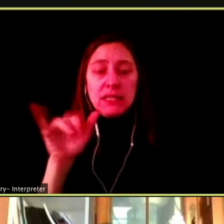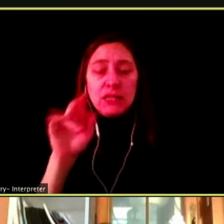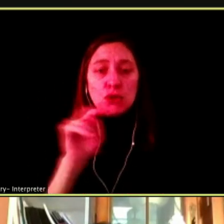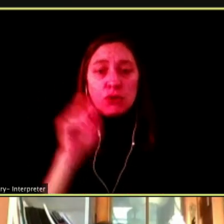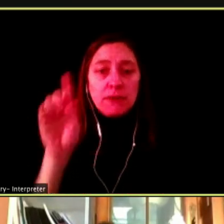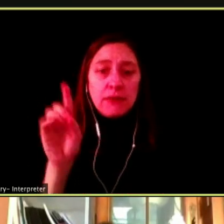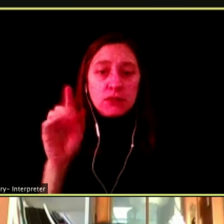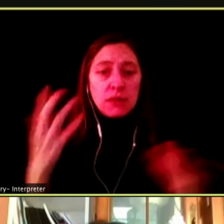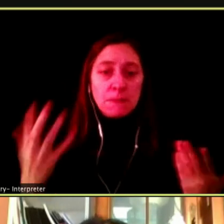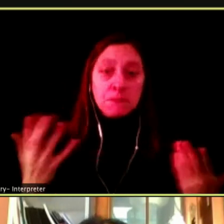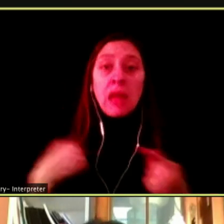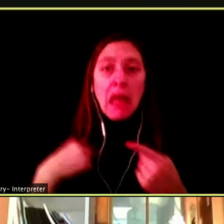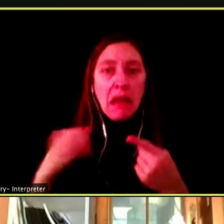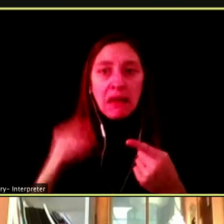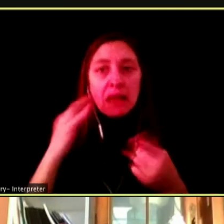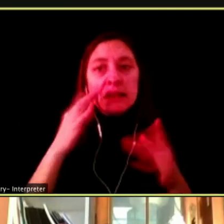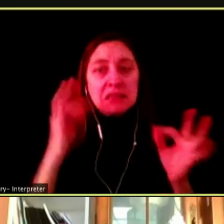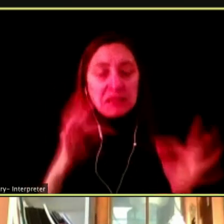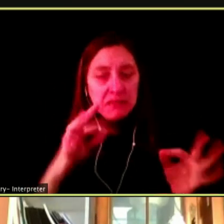I CAN TAKE THIS QUESTION.